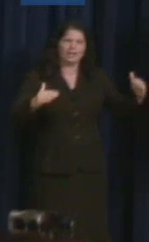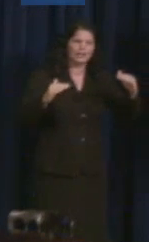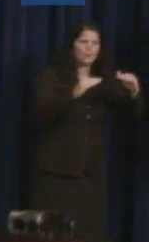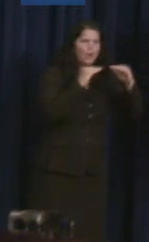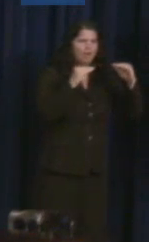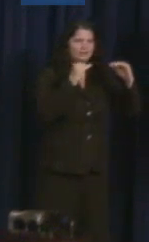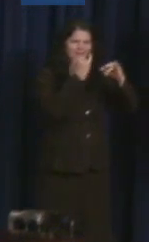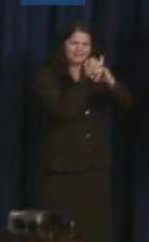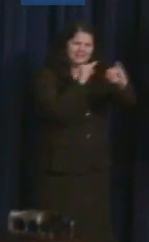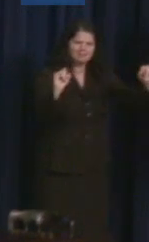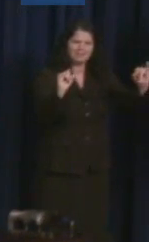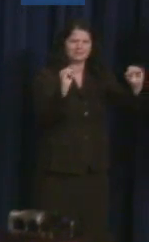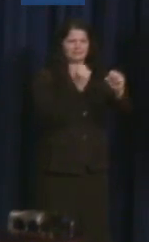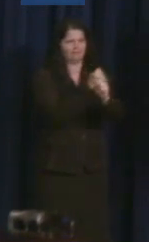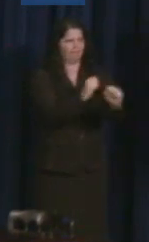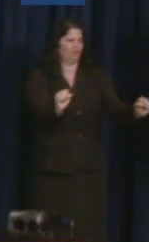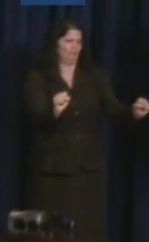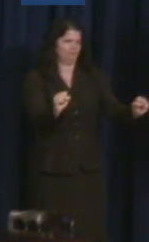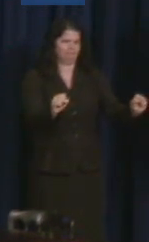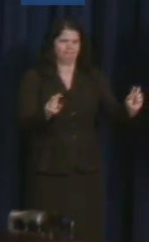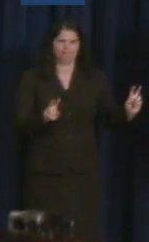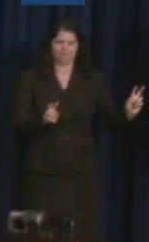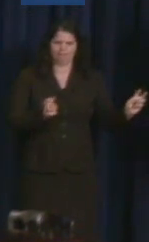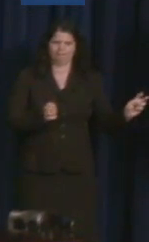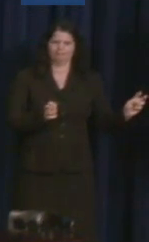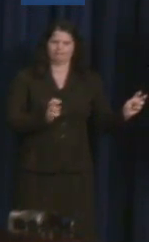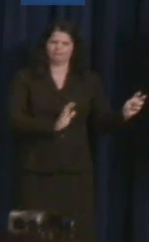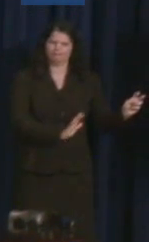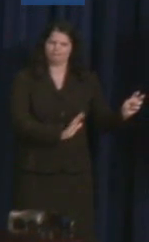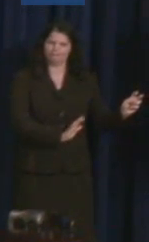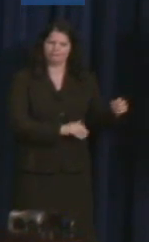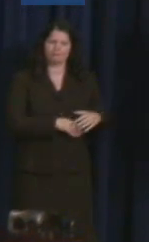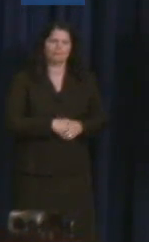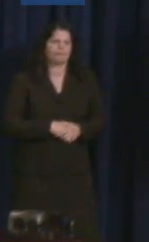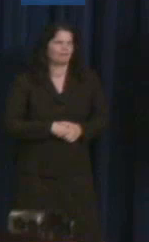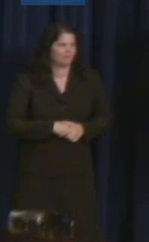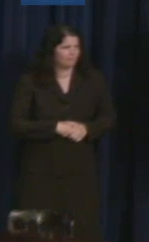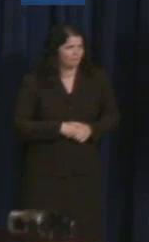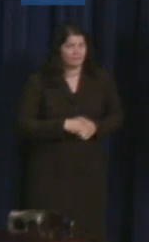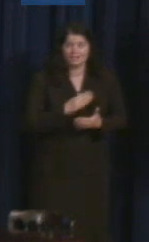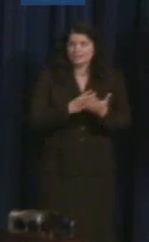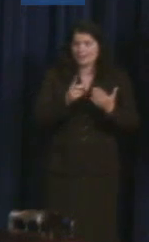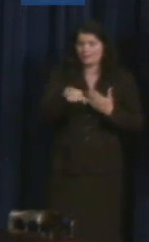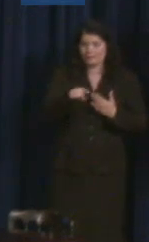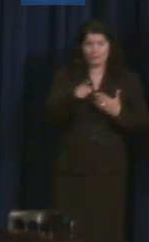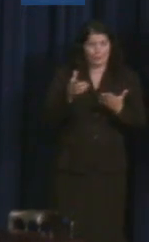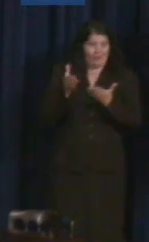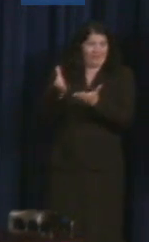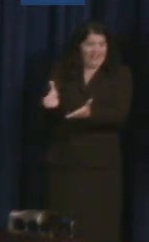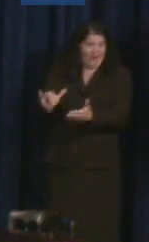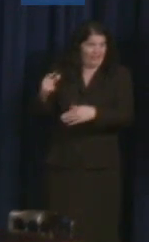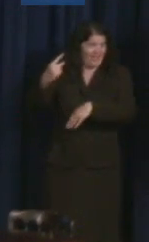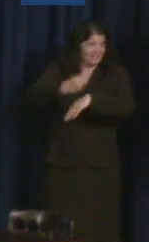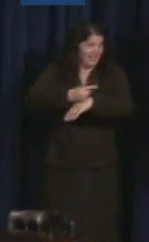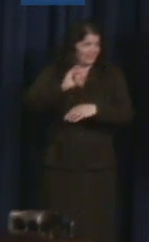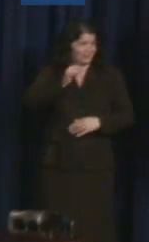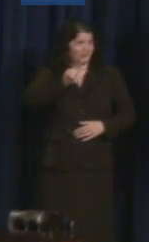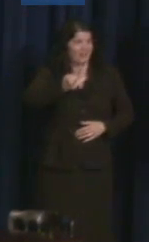And I know that some of you today were there on the South Lawn on July 26, 1990.